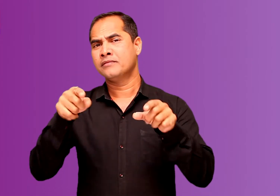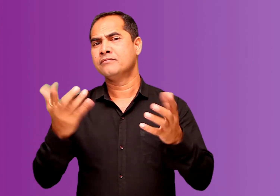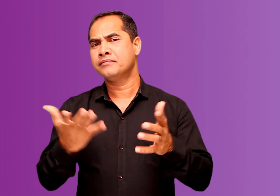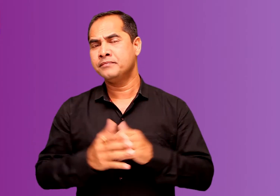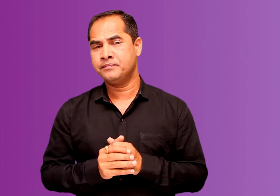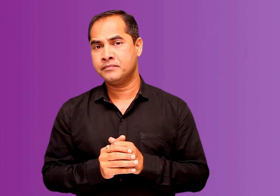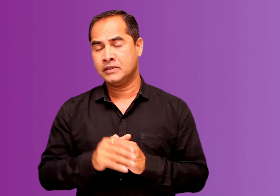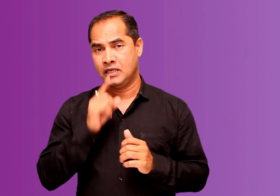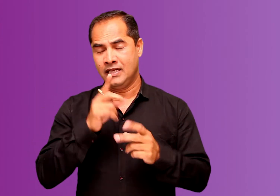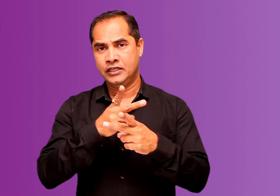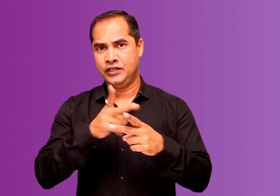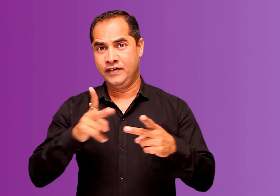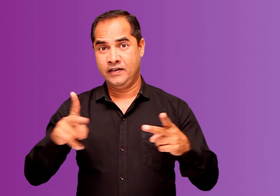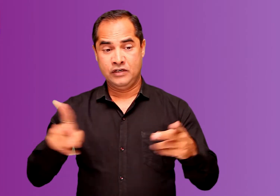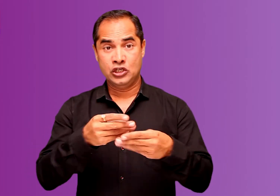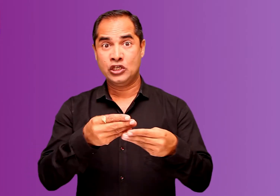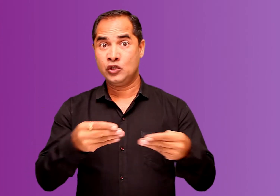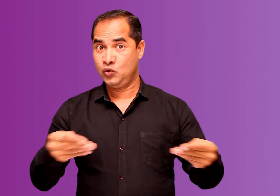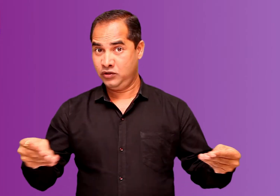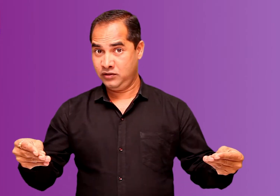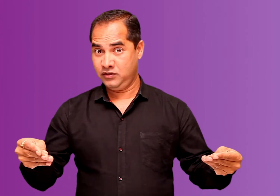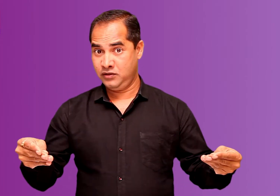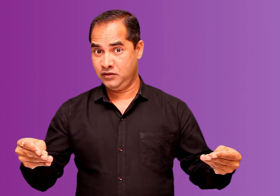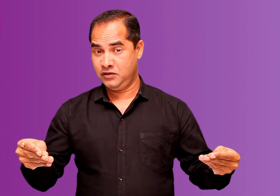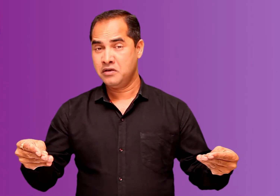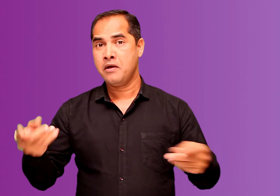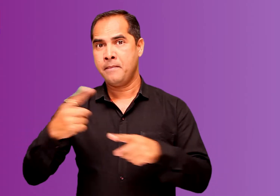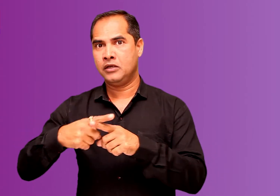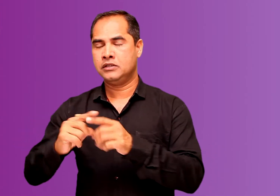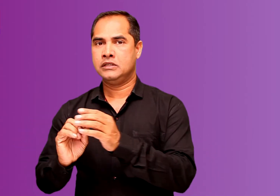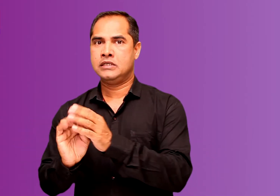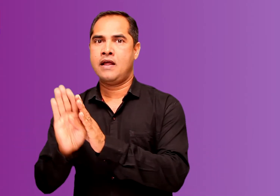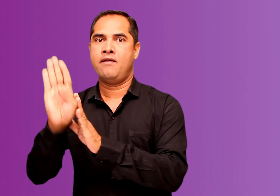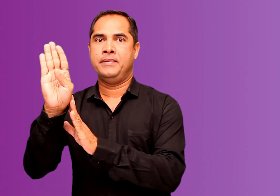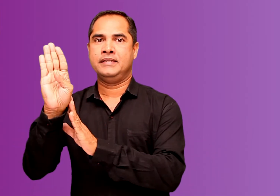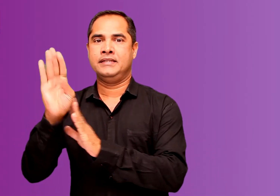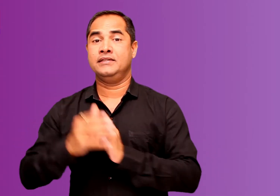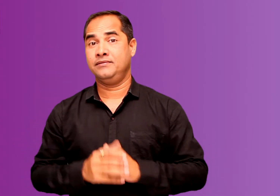Our topic today is related to a different kind of resources and their development.